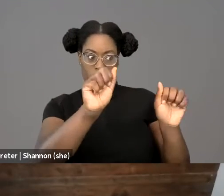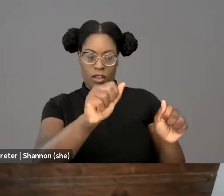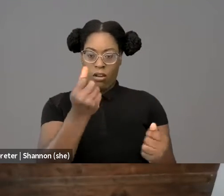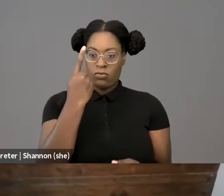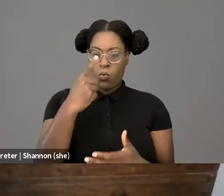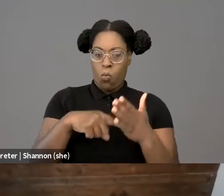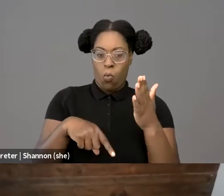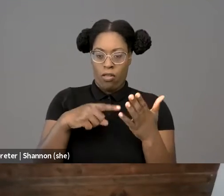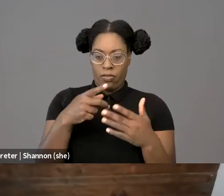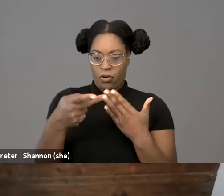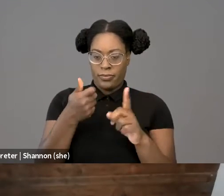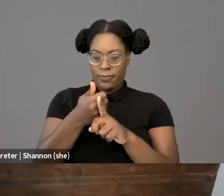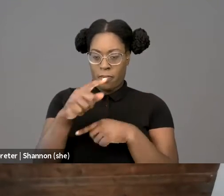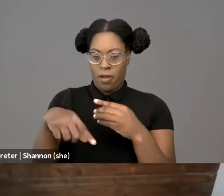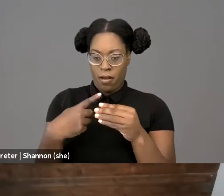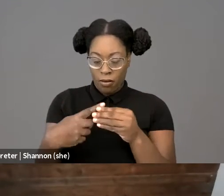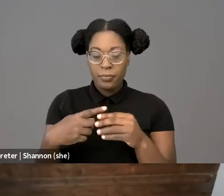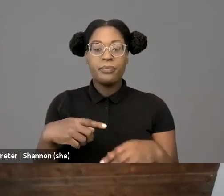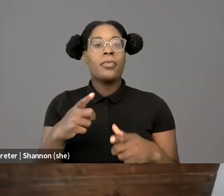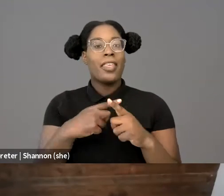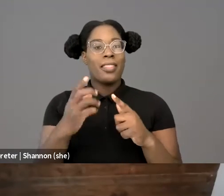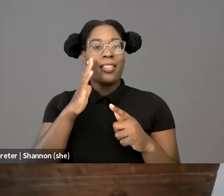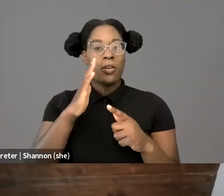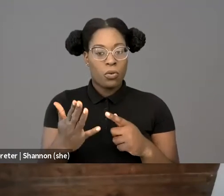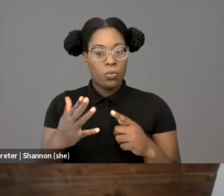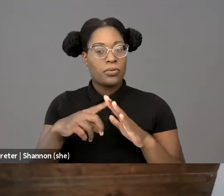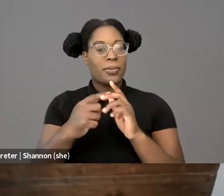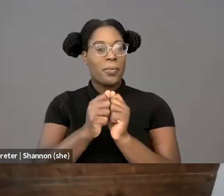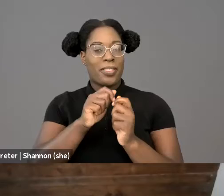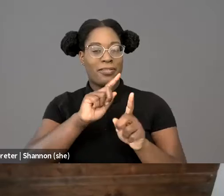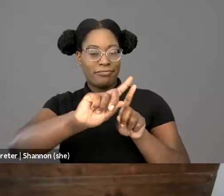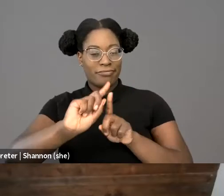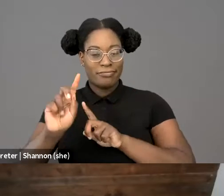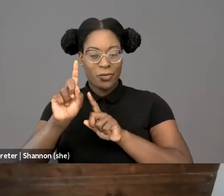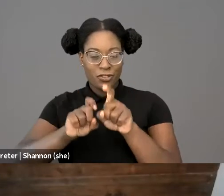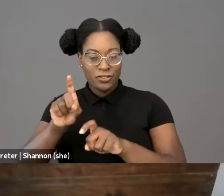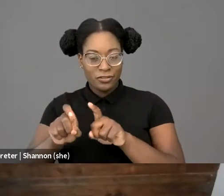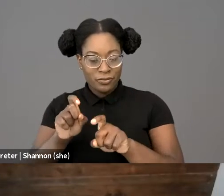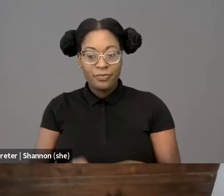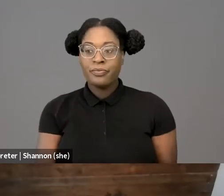and then we'll go back to the future and have Professor Capers talk about his piece before we move on to the questions.